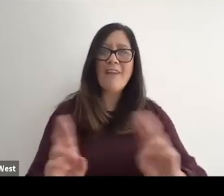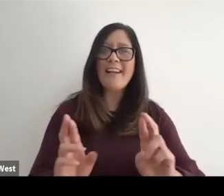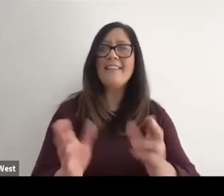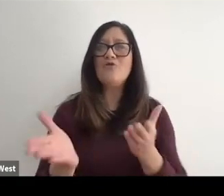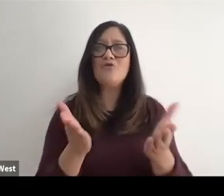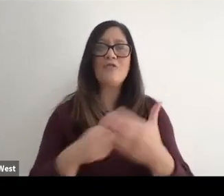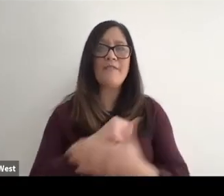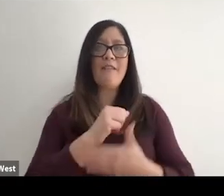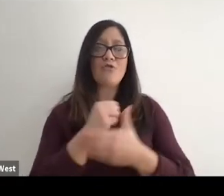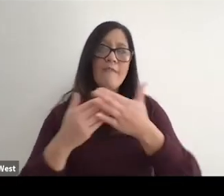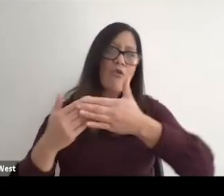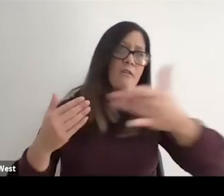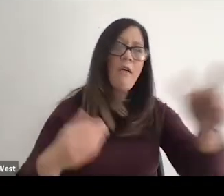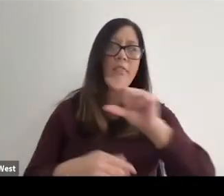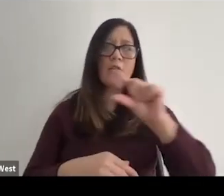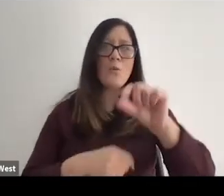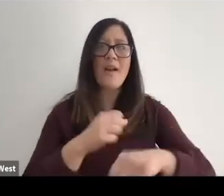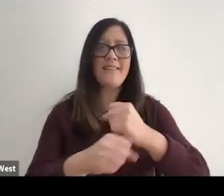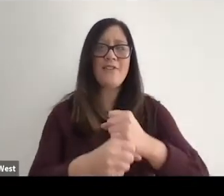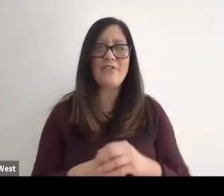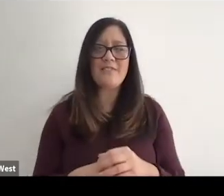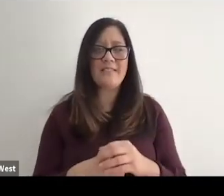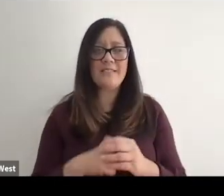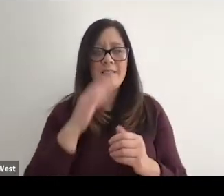for another 20 years and I was on gravy train 'cause I was going to